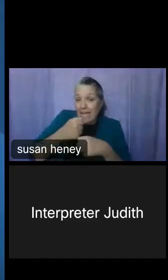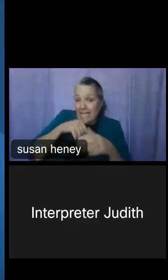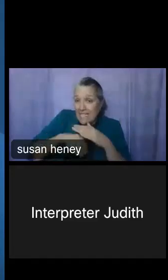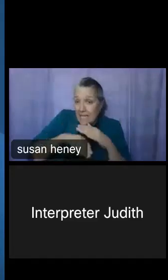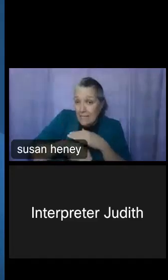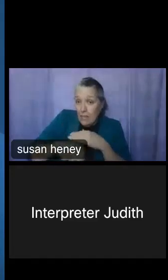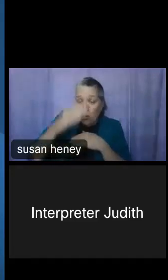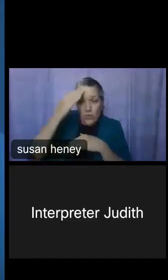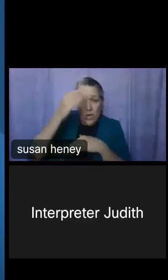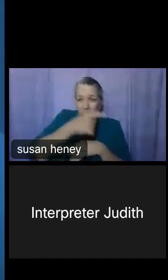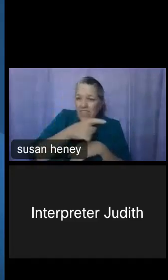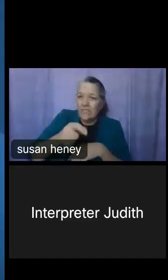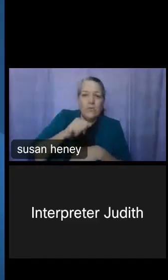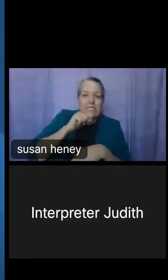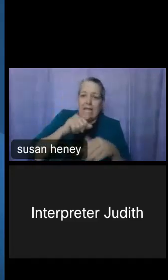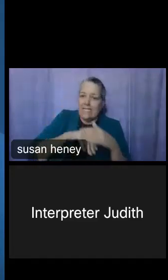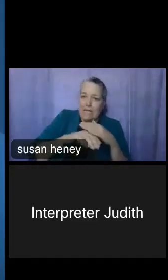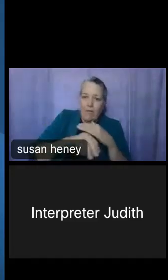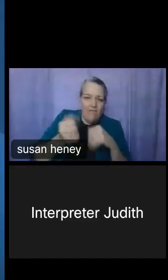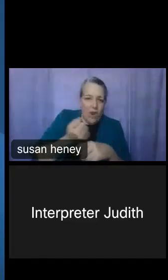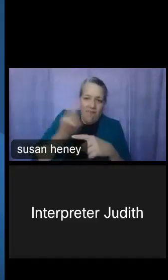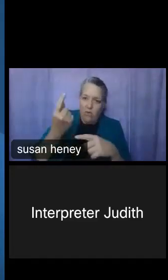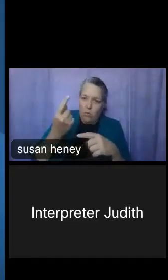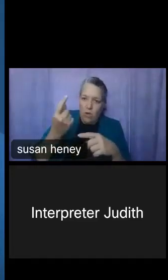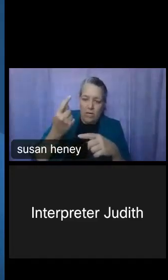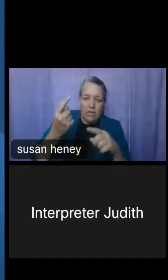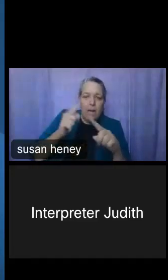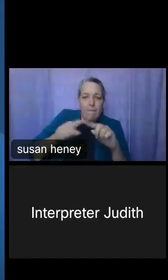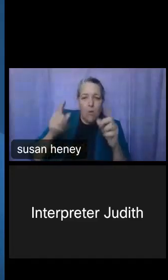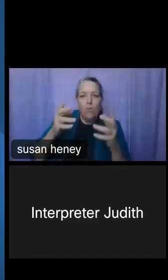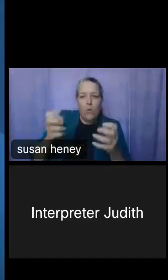accessible for everyone, but we want to get that data to everyone that we possibly can